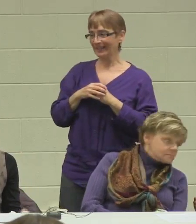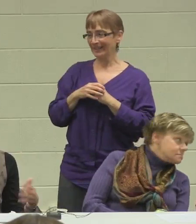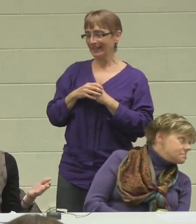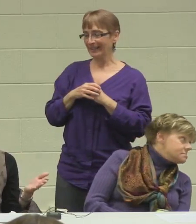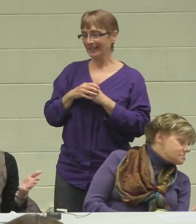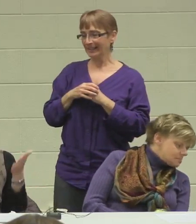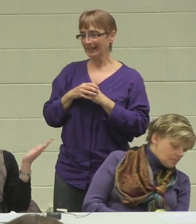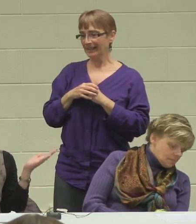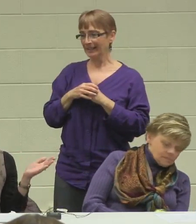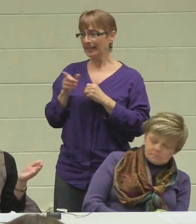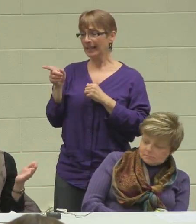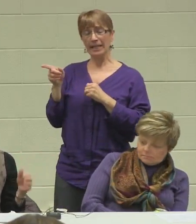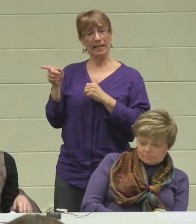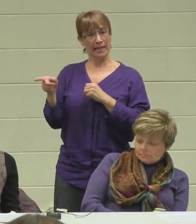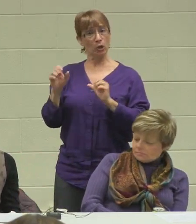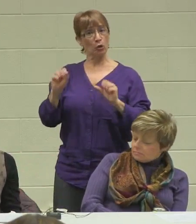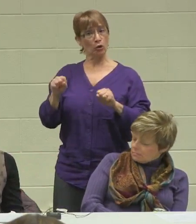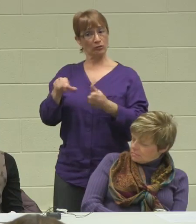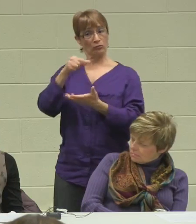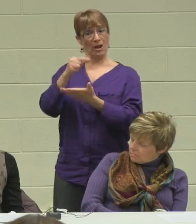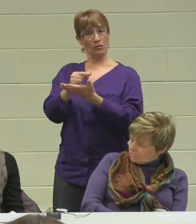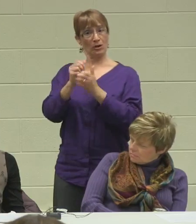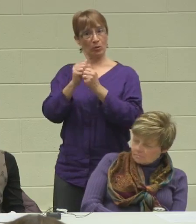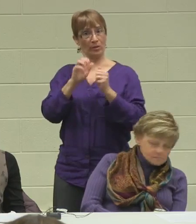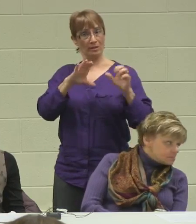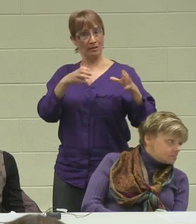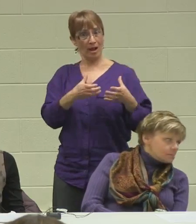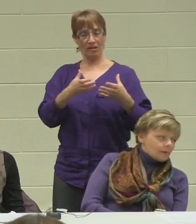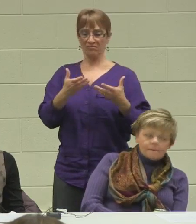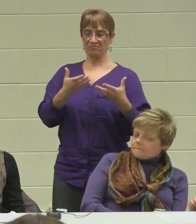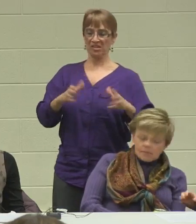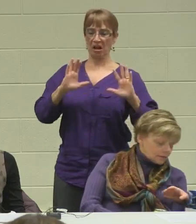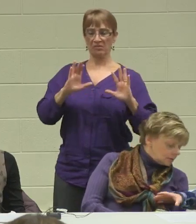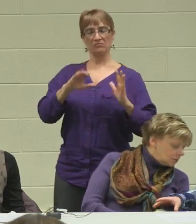with his class and been done with high school at 18,19,